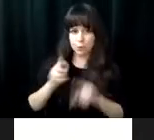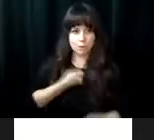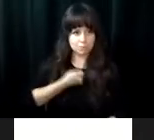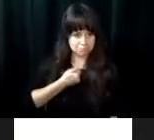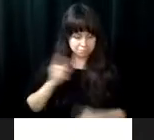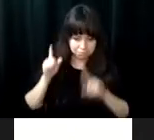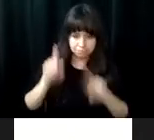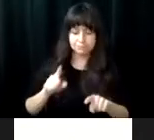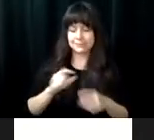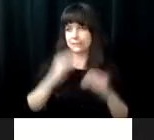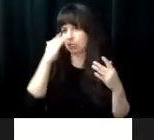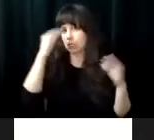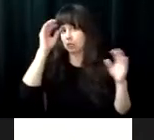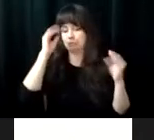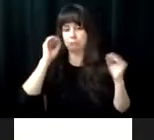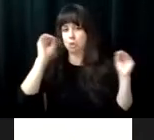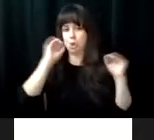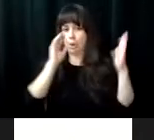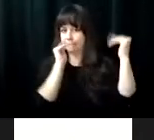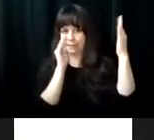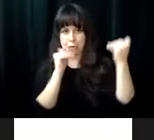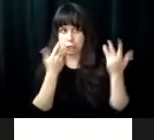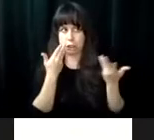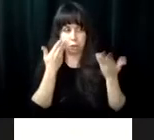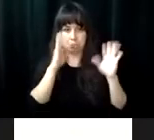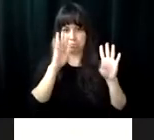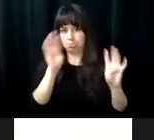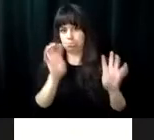rehab center for the blind and vision and decided to go there.